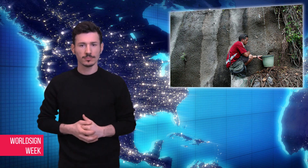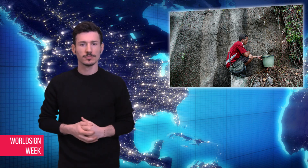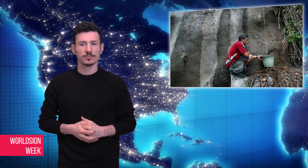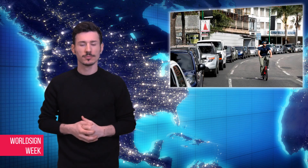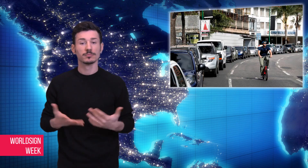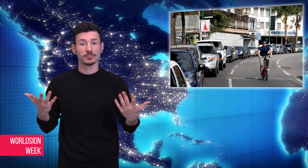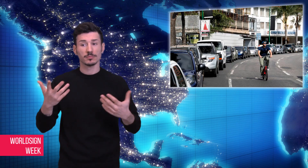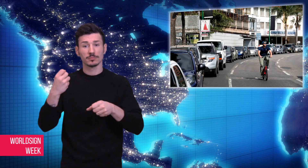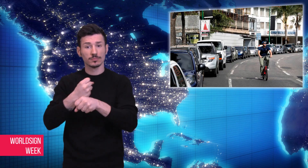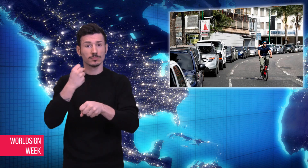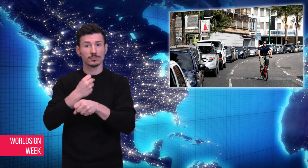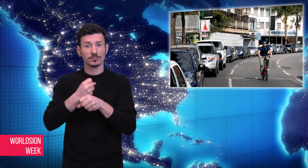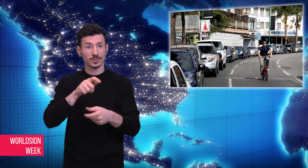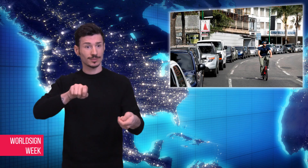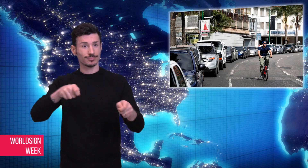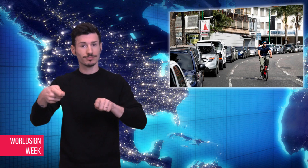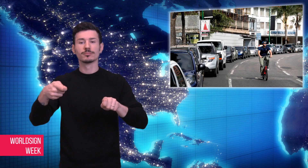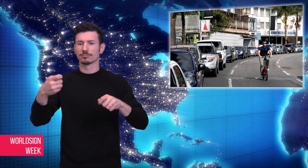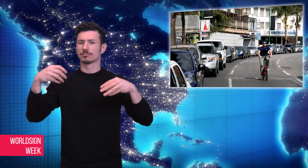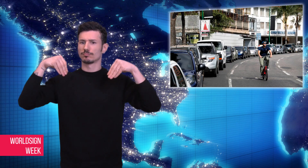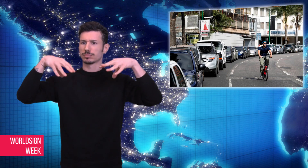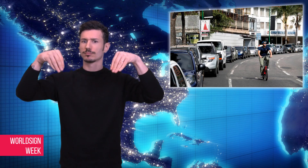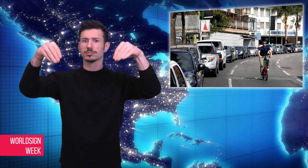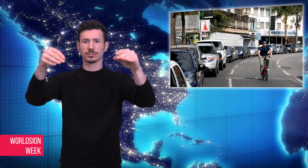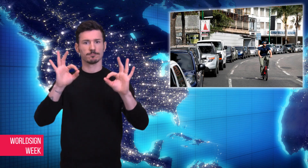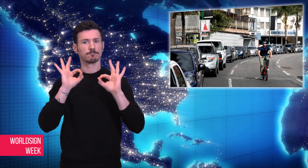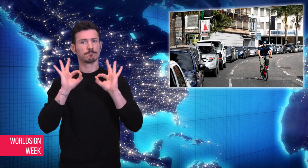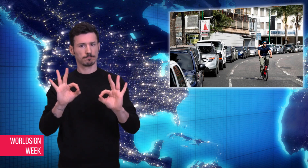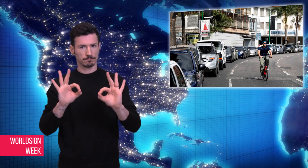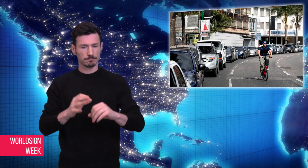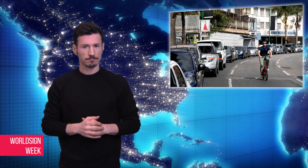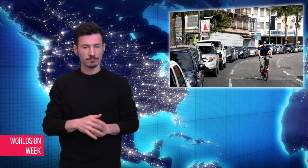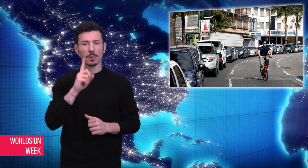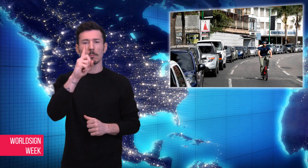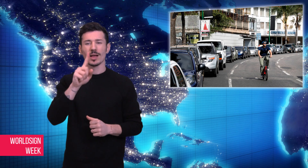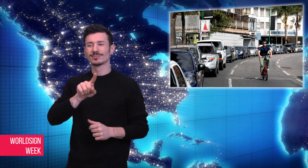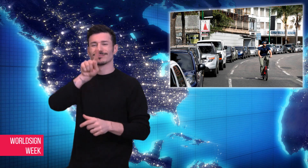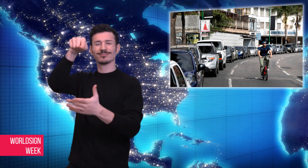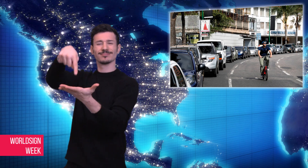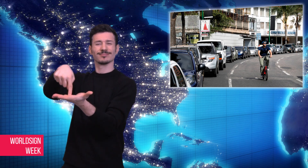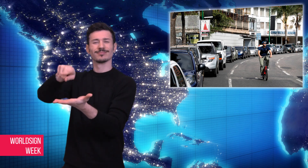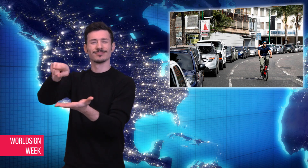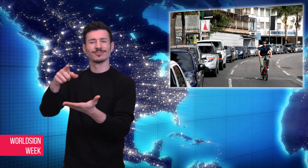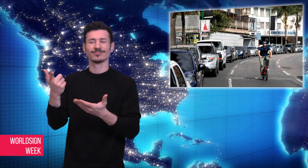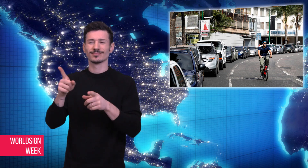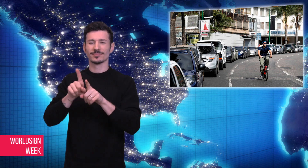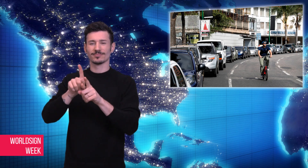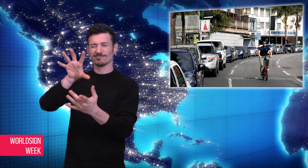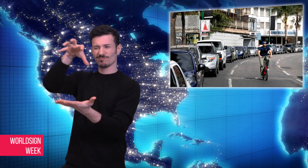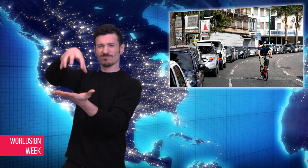power back to some parts of Venezuela. The progress of